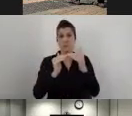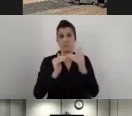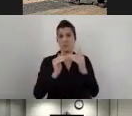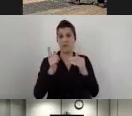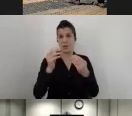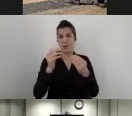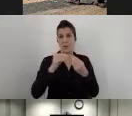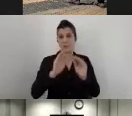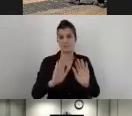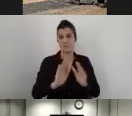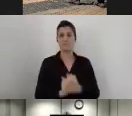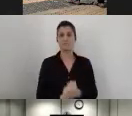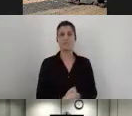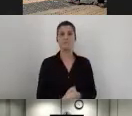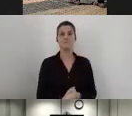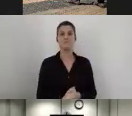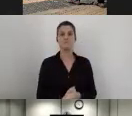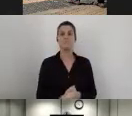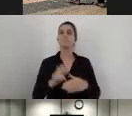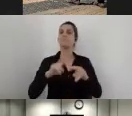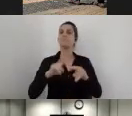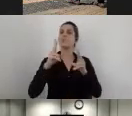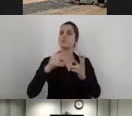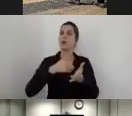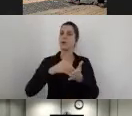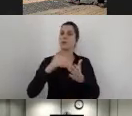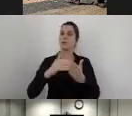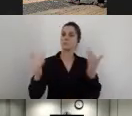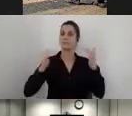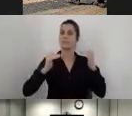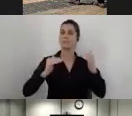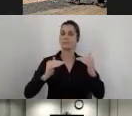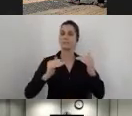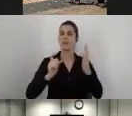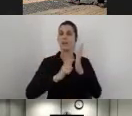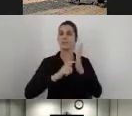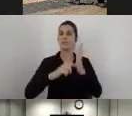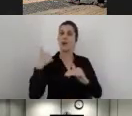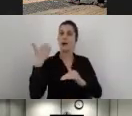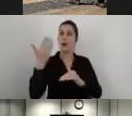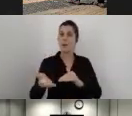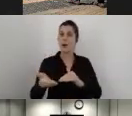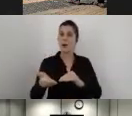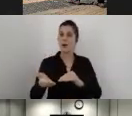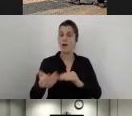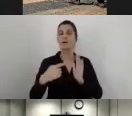Then I can proceed to the next accessibility requirement, which, for example, is the vocal feedback.